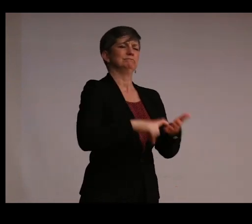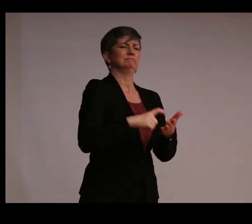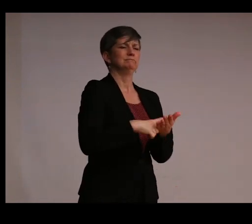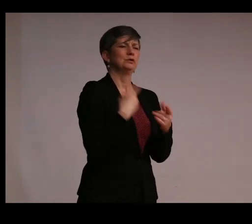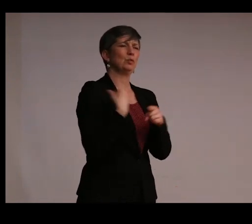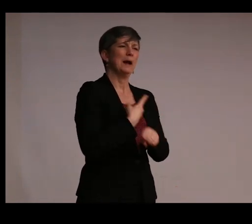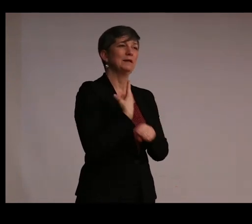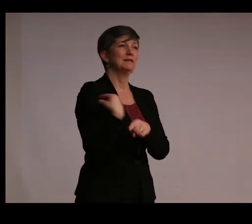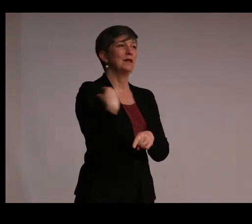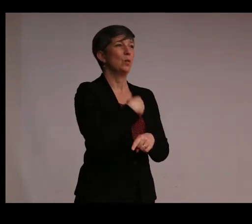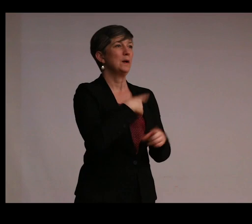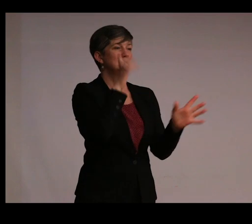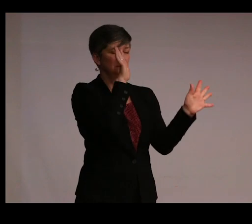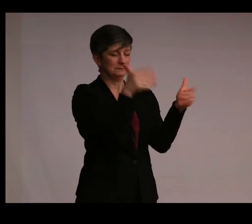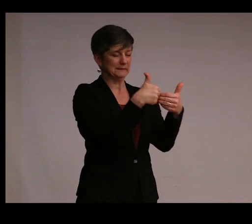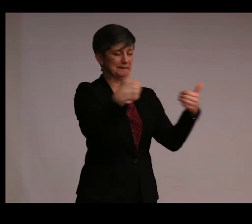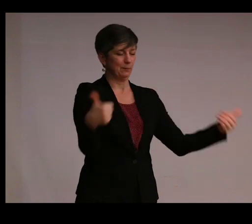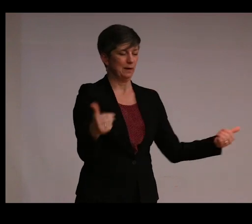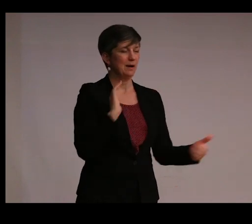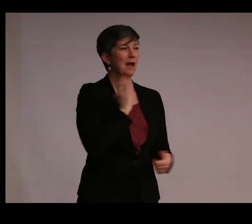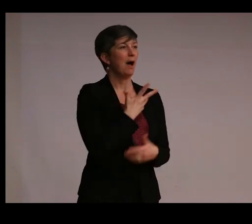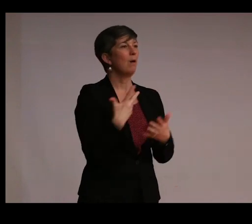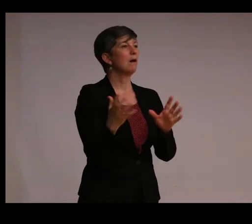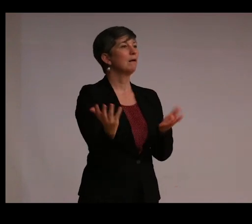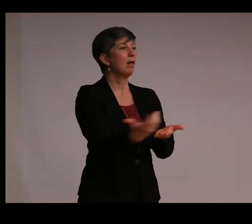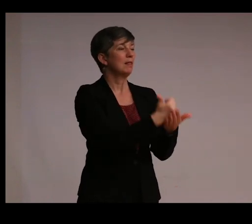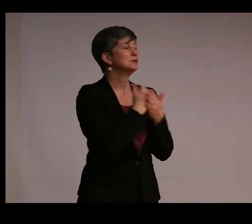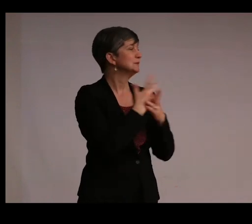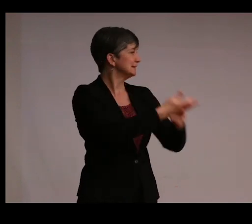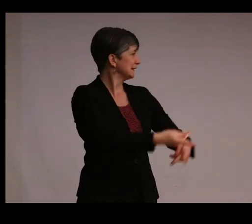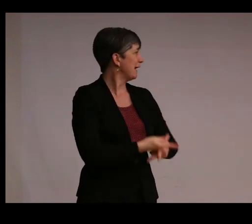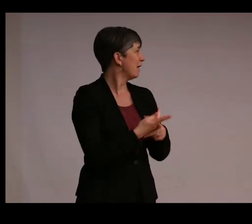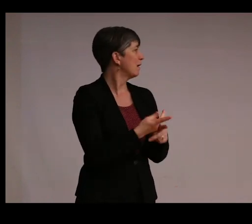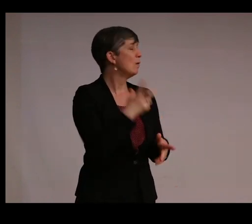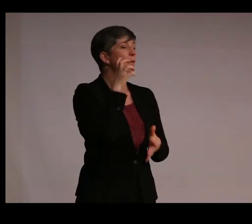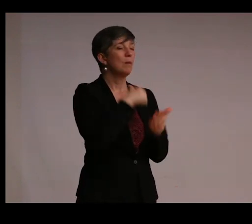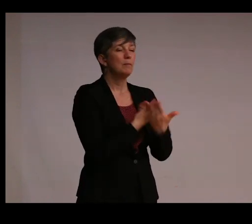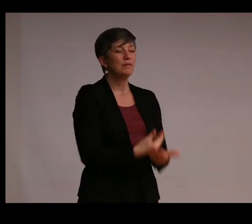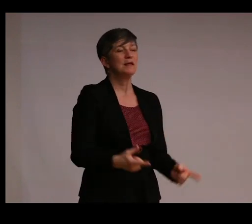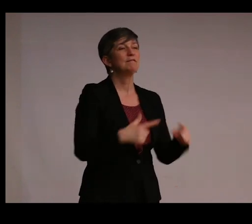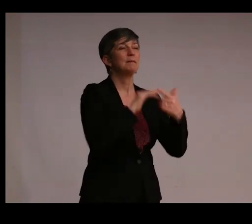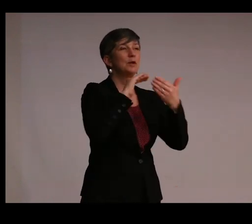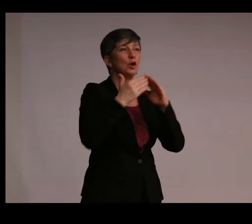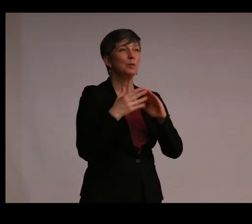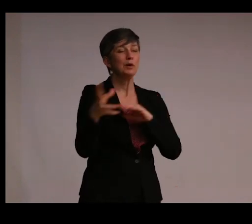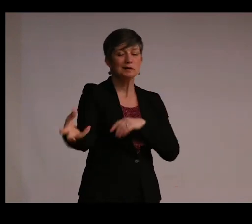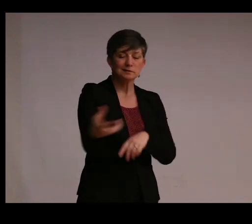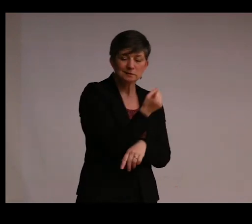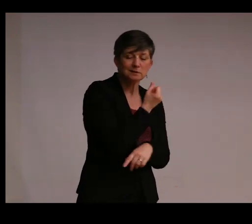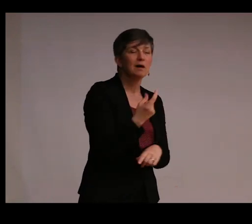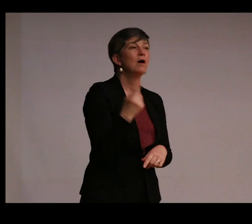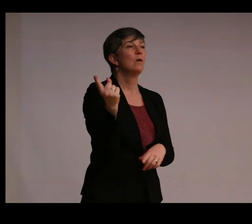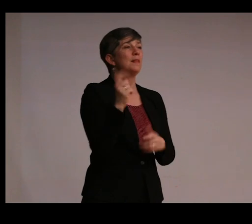justify separations in our collection as a form of care, removing things from their communities, from the objects they were once with,